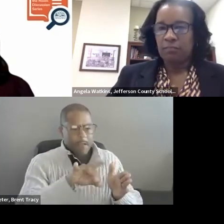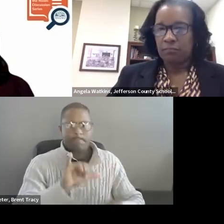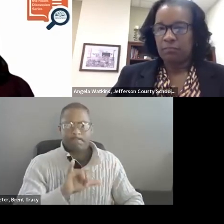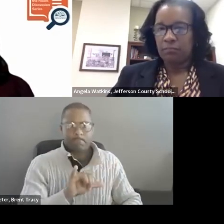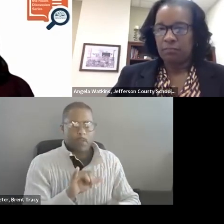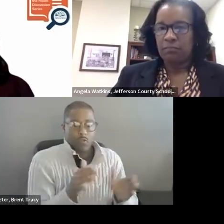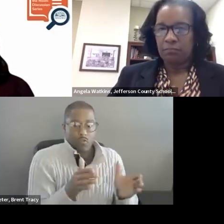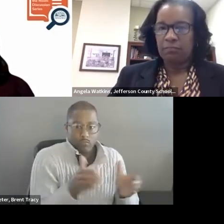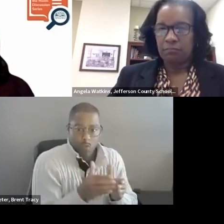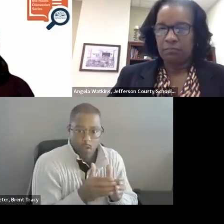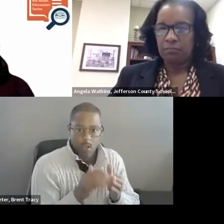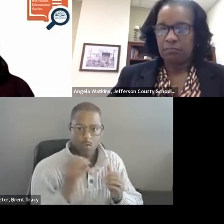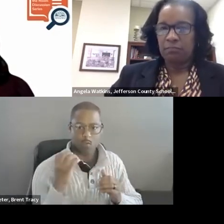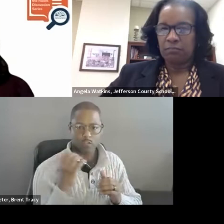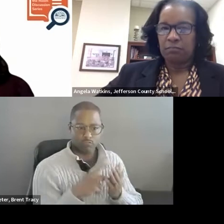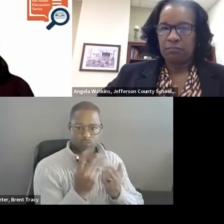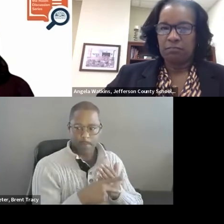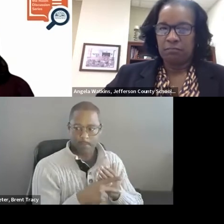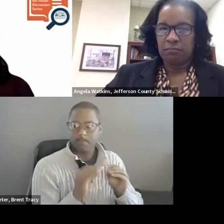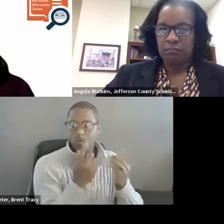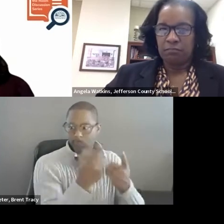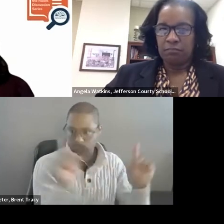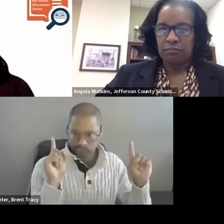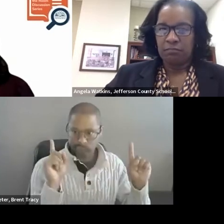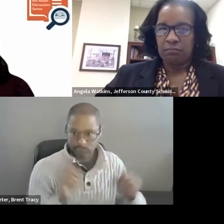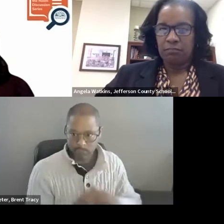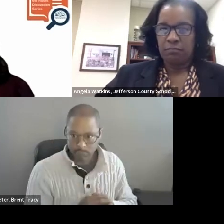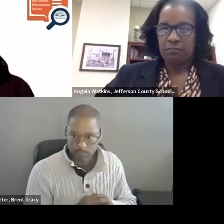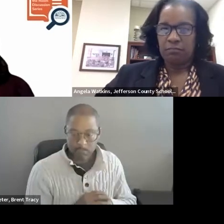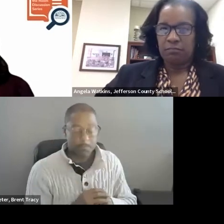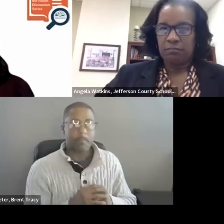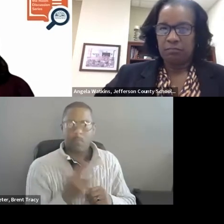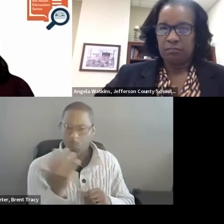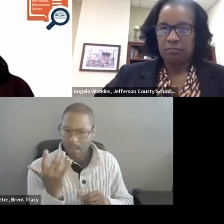I believe this comes down to the function that smaller programs have a more centralized